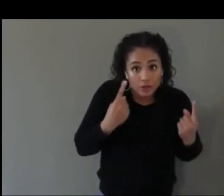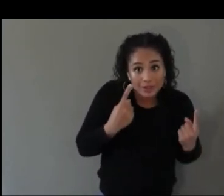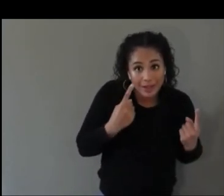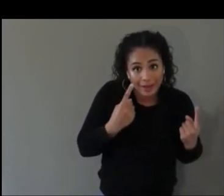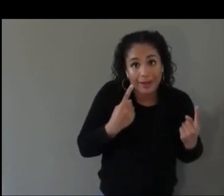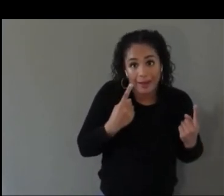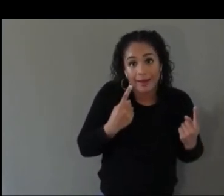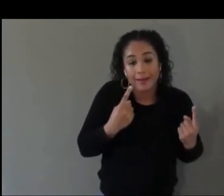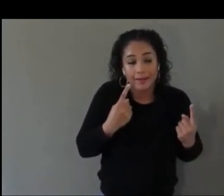or whatever.